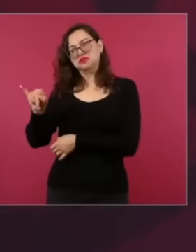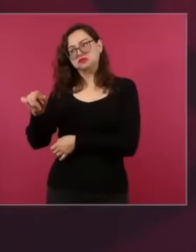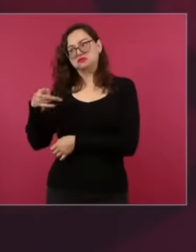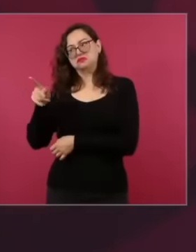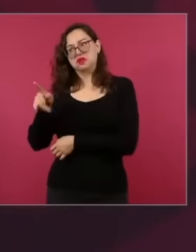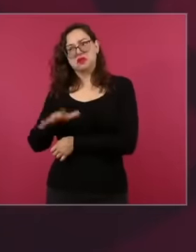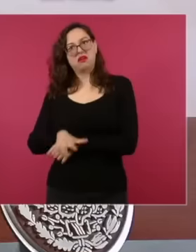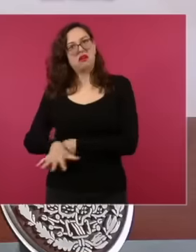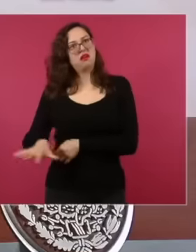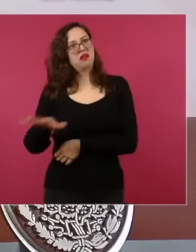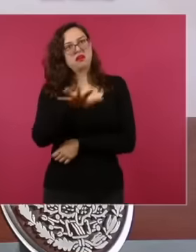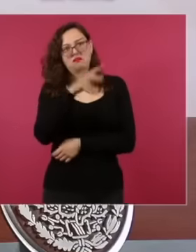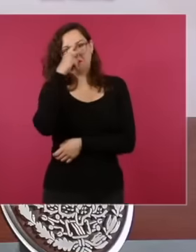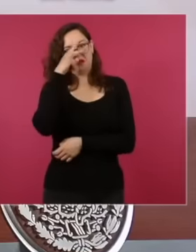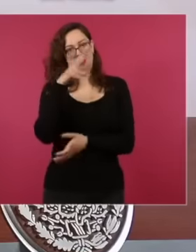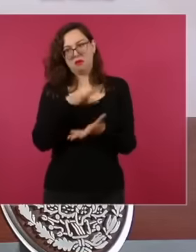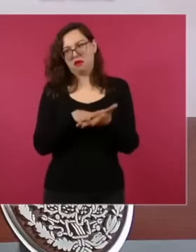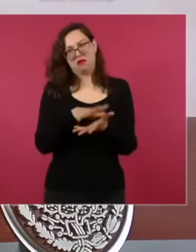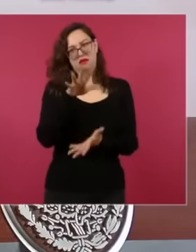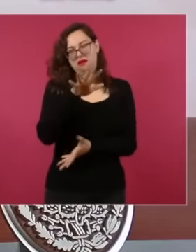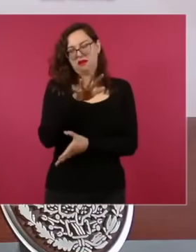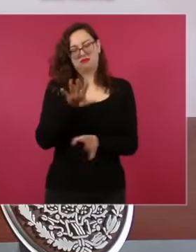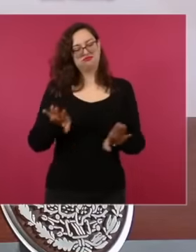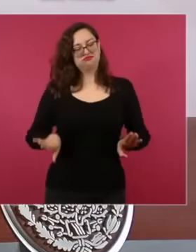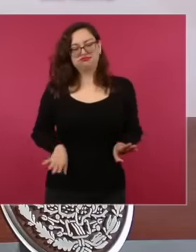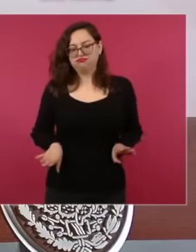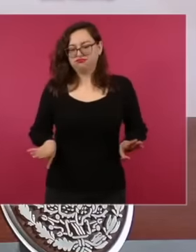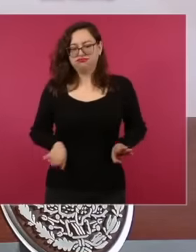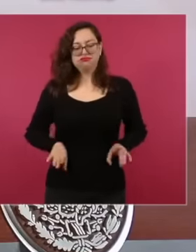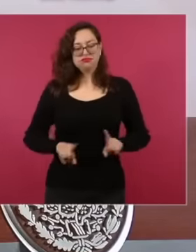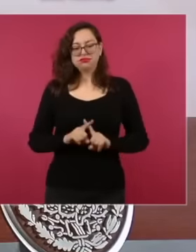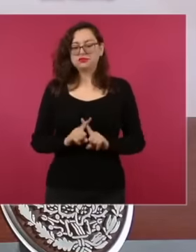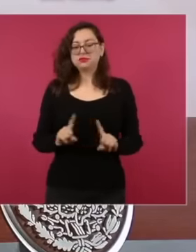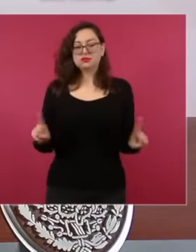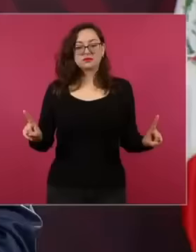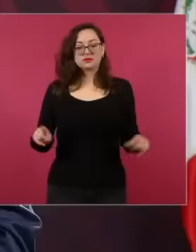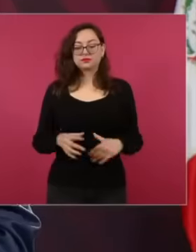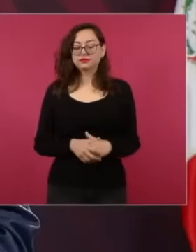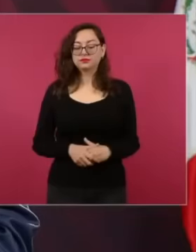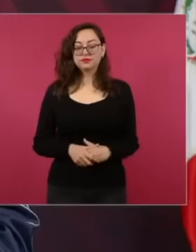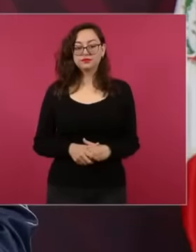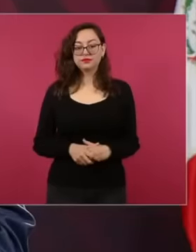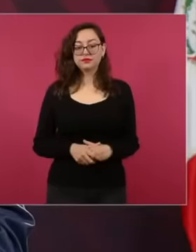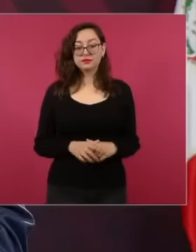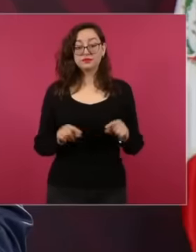our people have endured How did